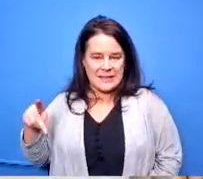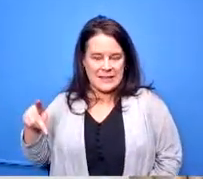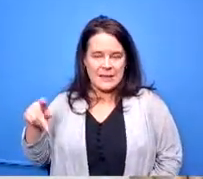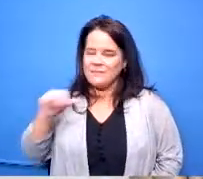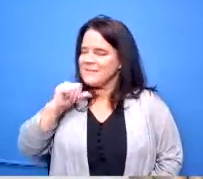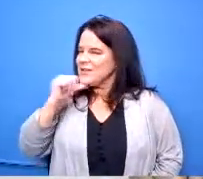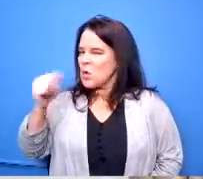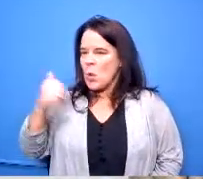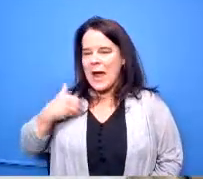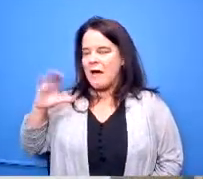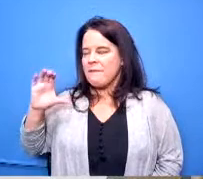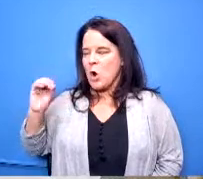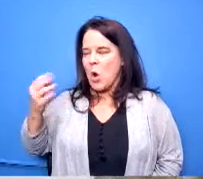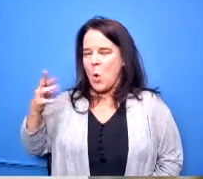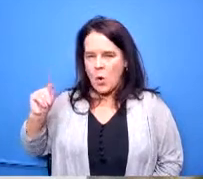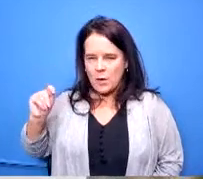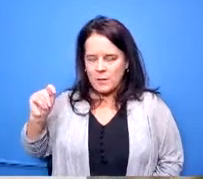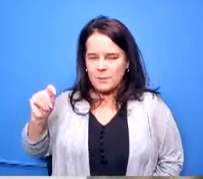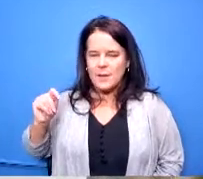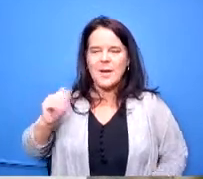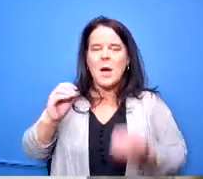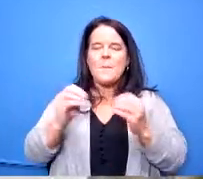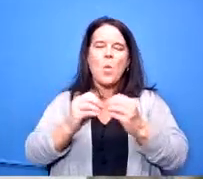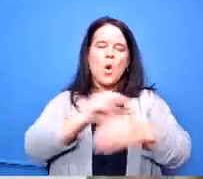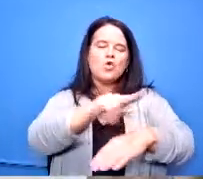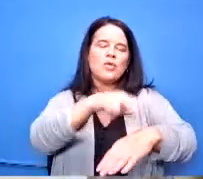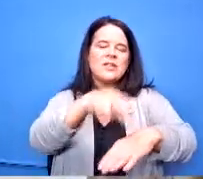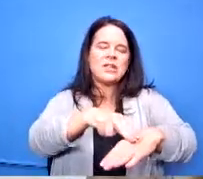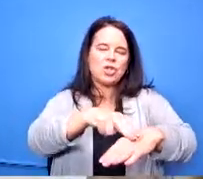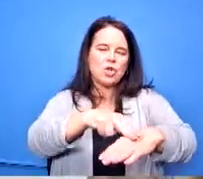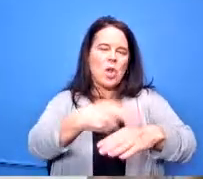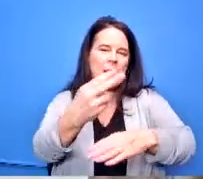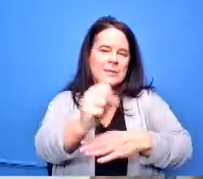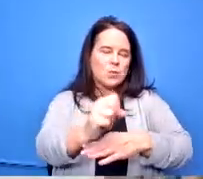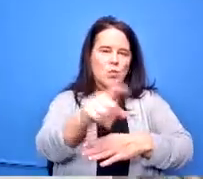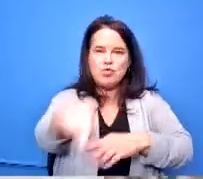they use a kind of a traditional high school model where you you go where you need to go instead of